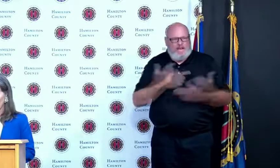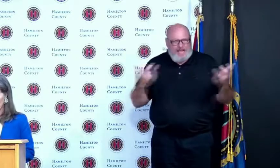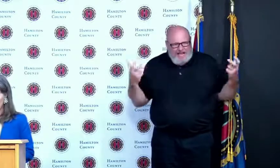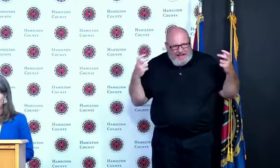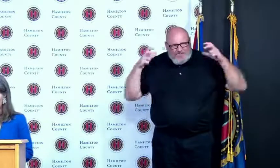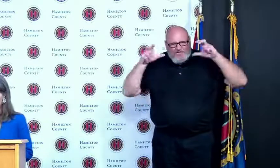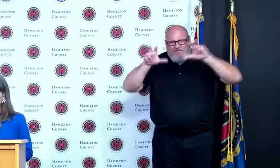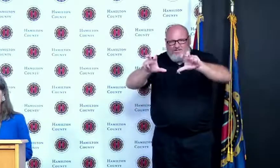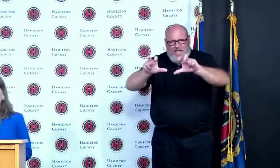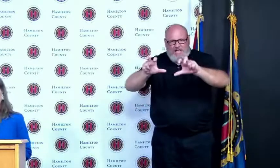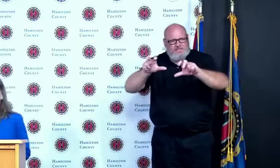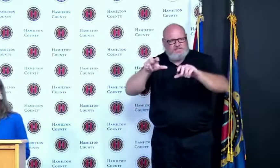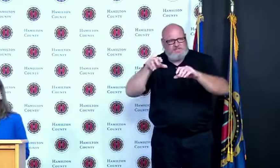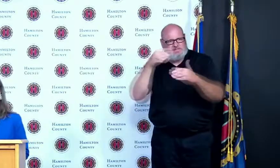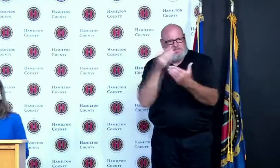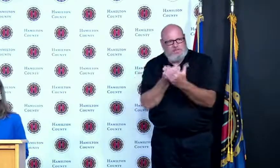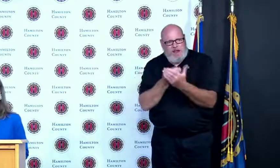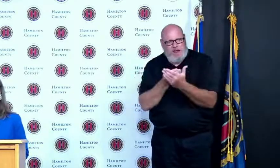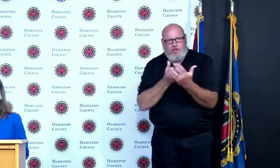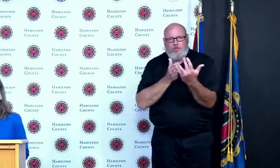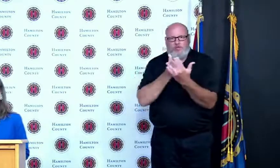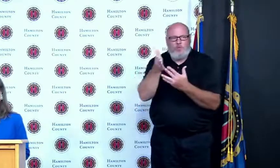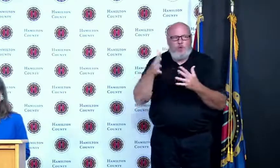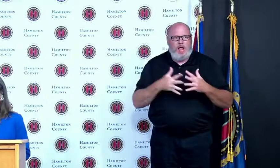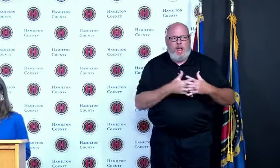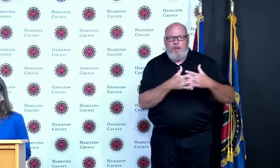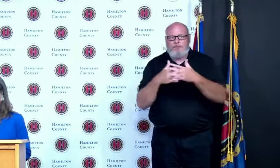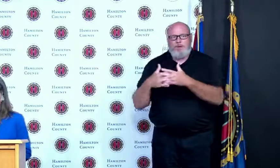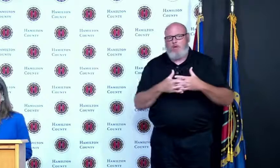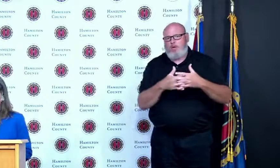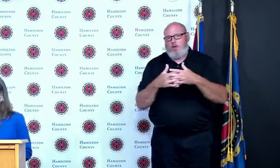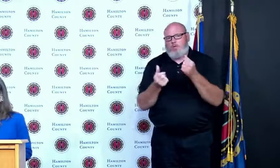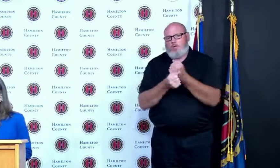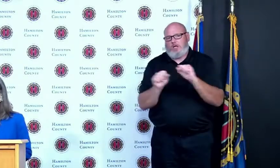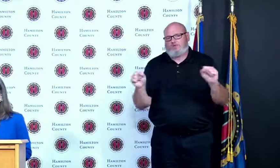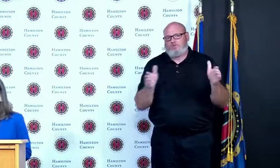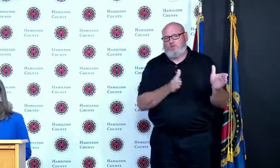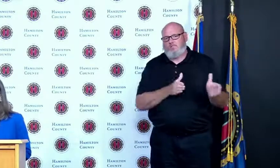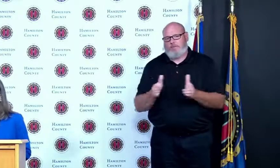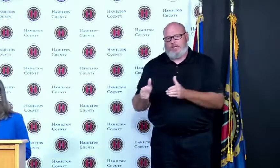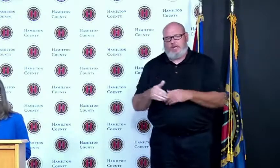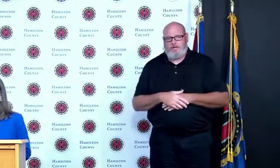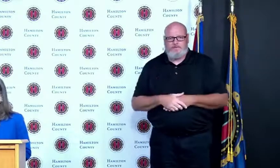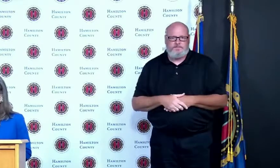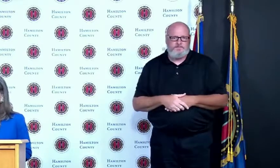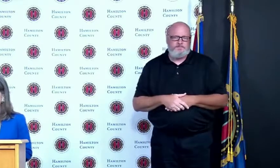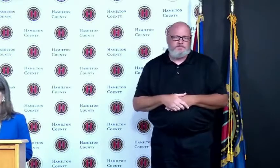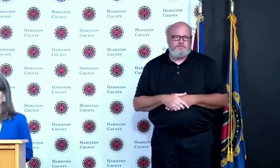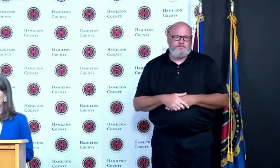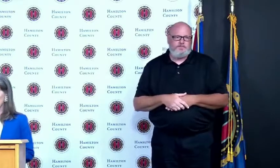we have improved coordination amongst governments the need for consistent and frequent information